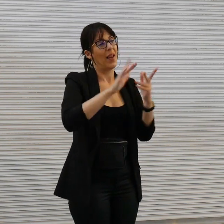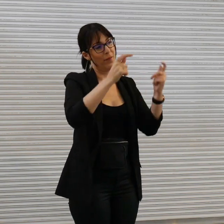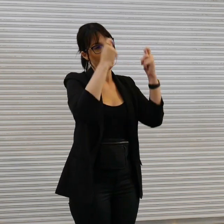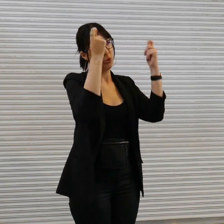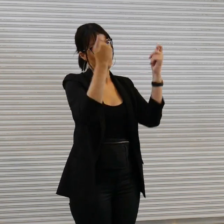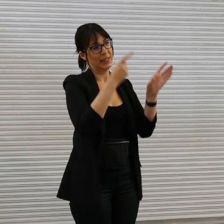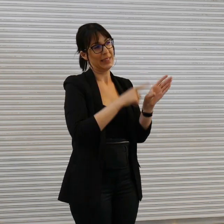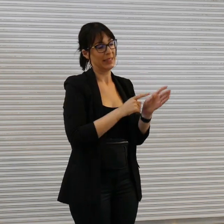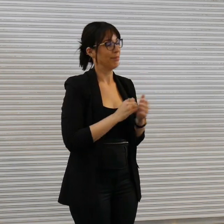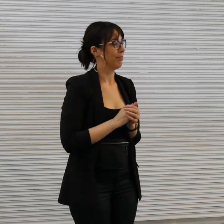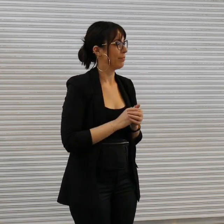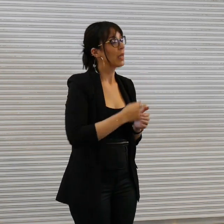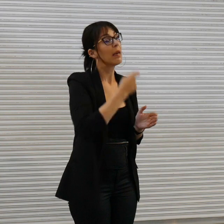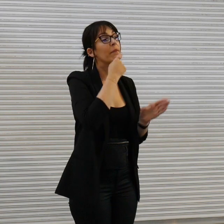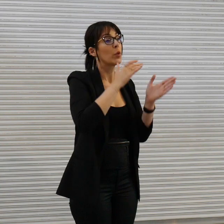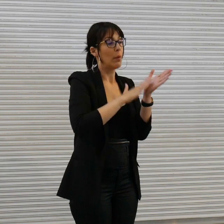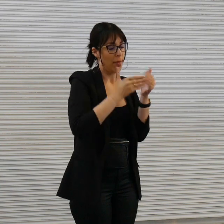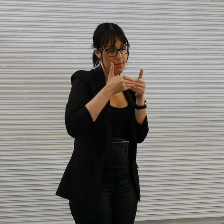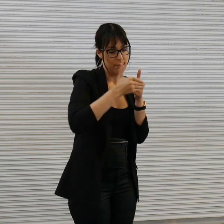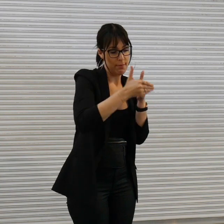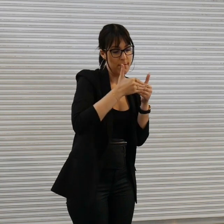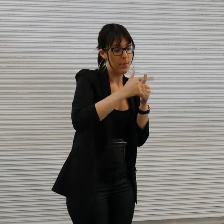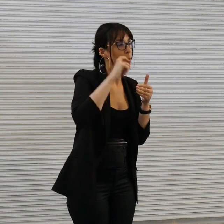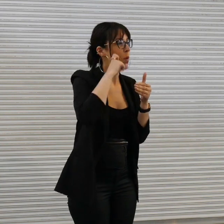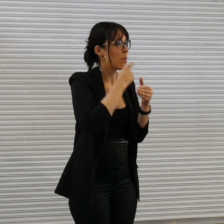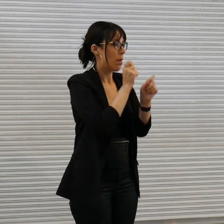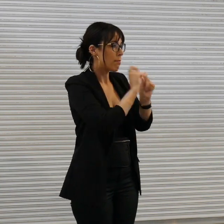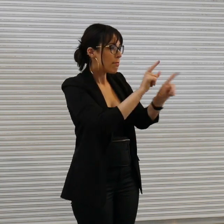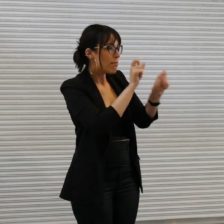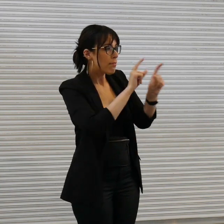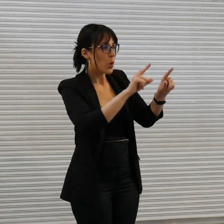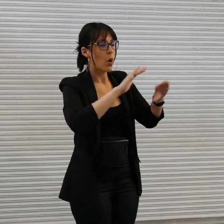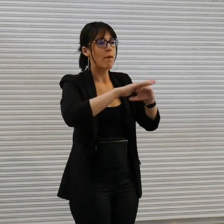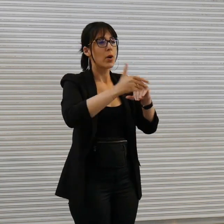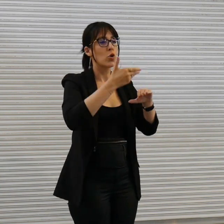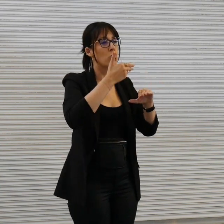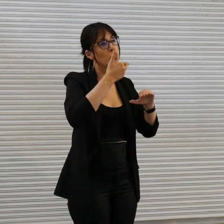the coming months we're going to be sharing projects across social media um across social